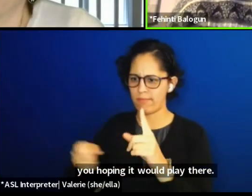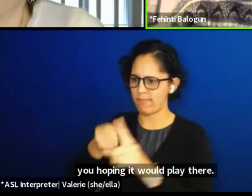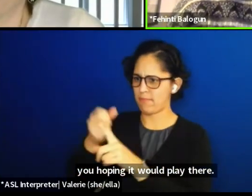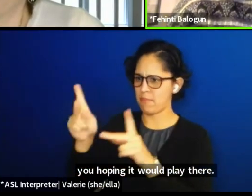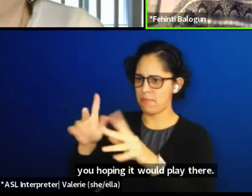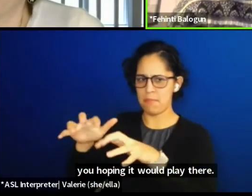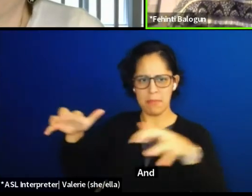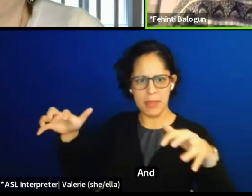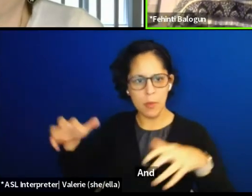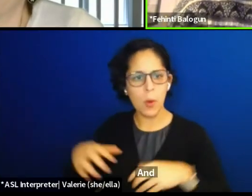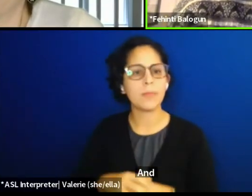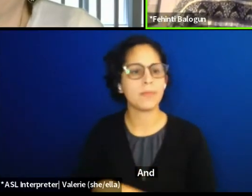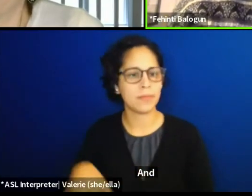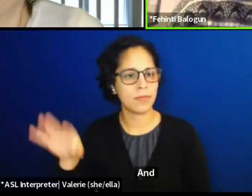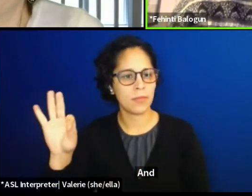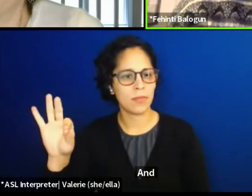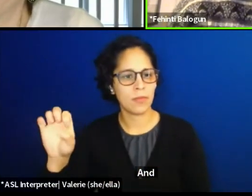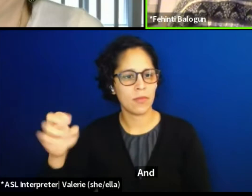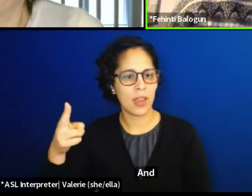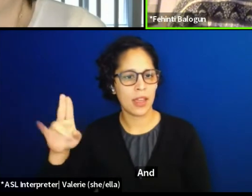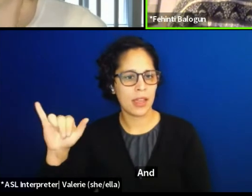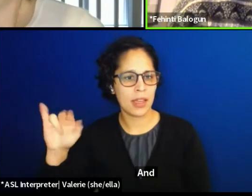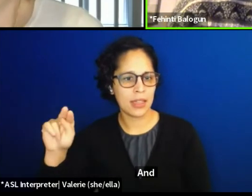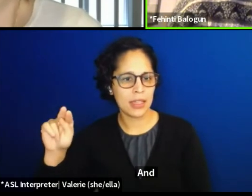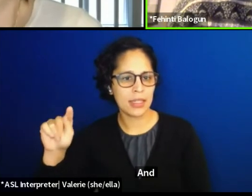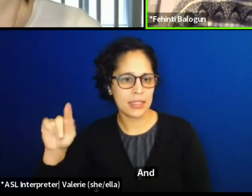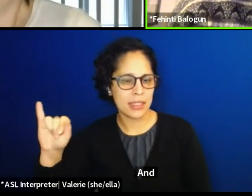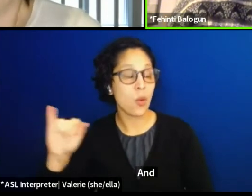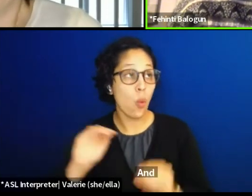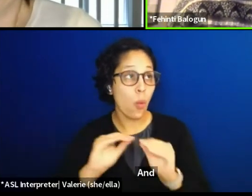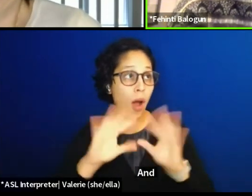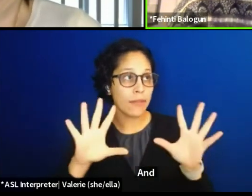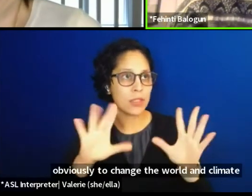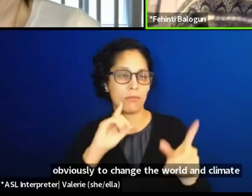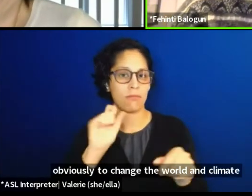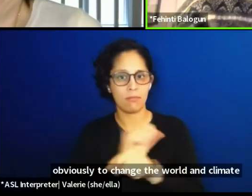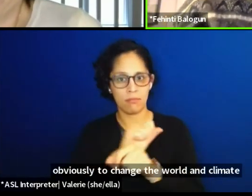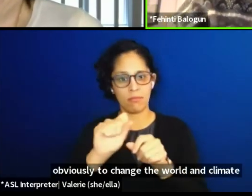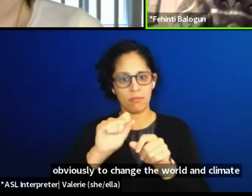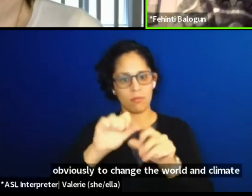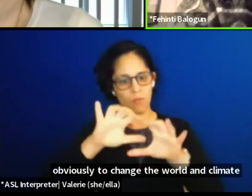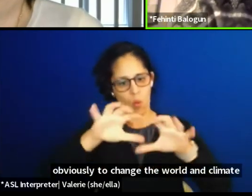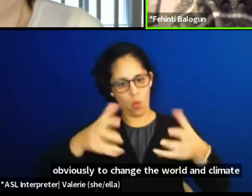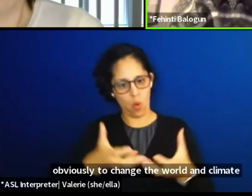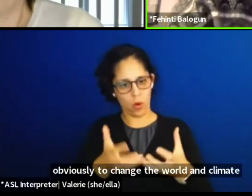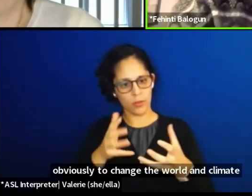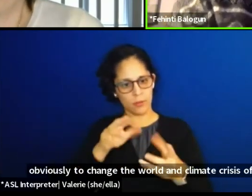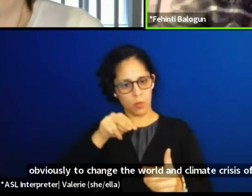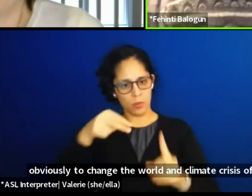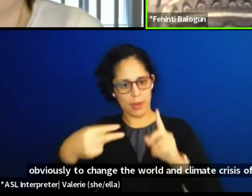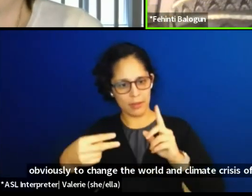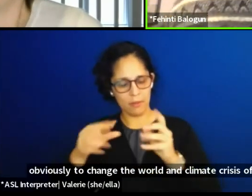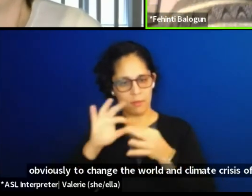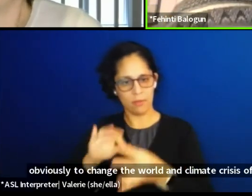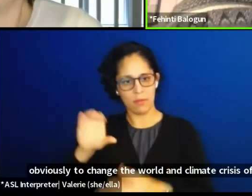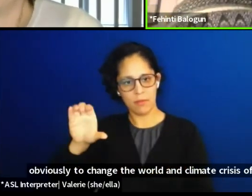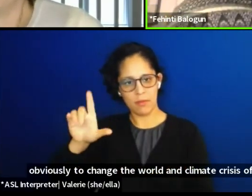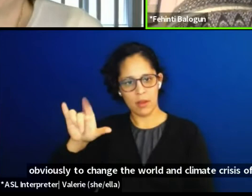Obviously to change the world and climate crisis? Obviously that didn't happen.